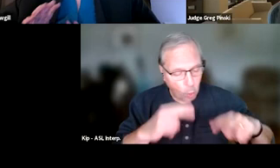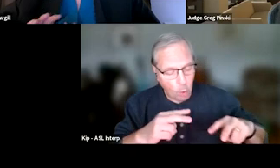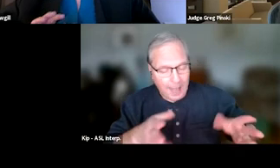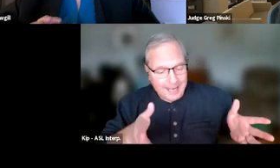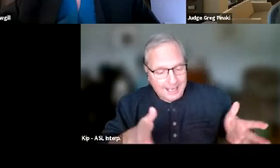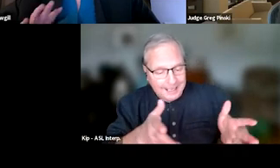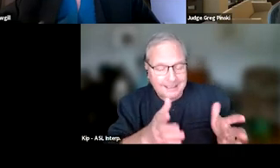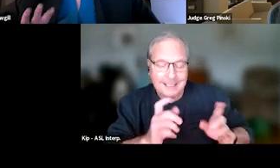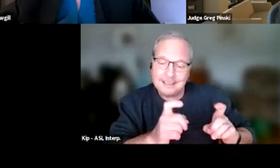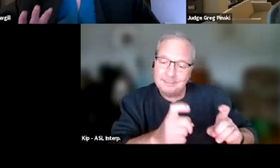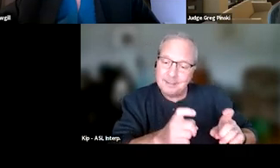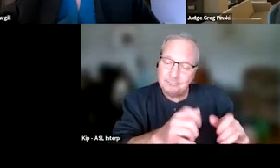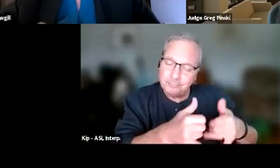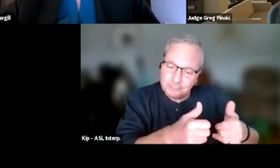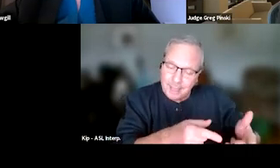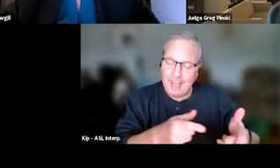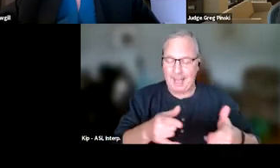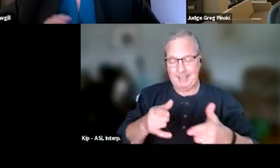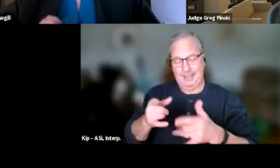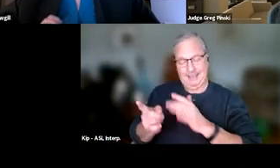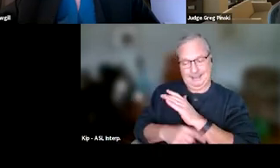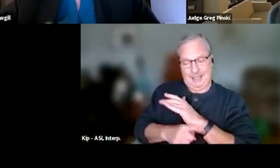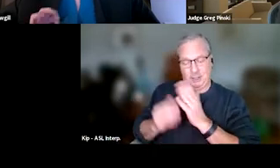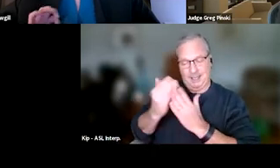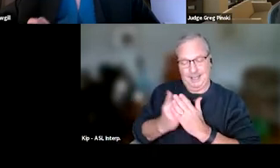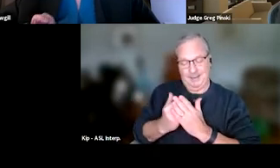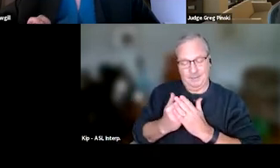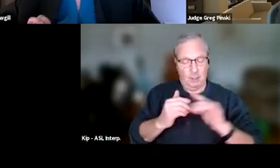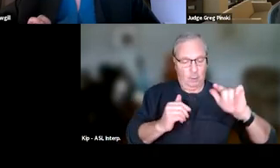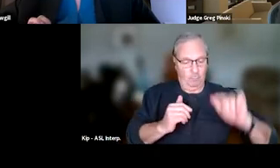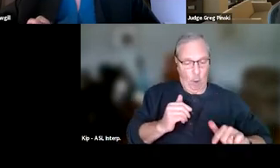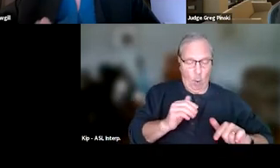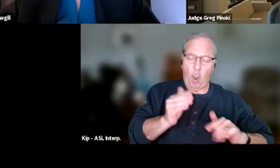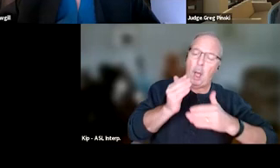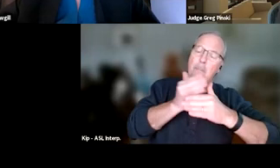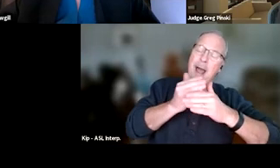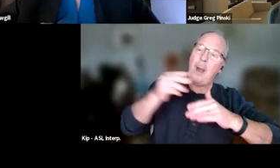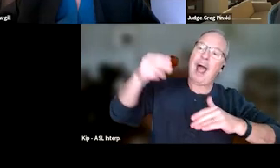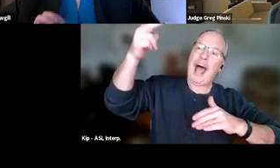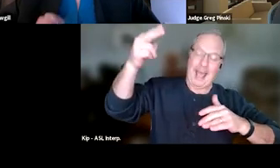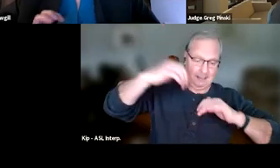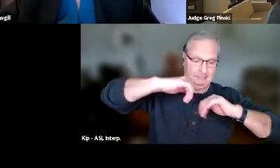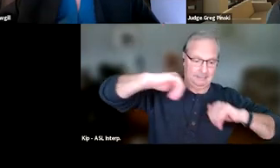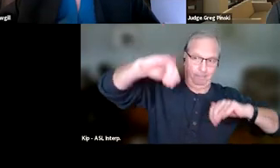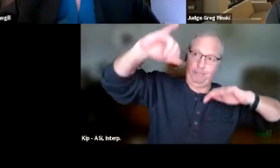and separate 'em into low, moderate, high because we don't have to give the exact thing, but we do have to give the same level.